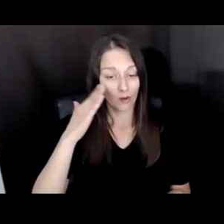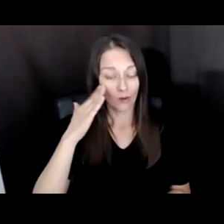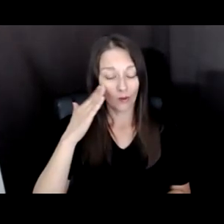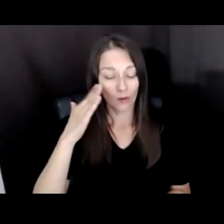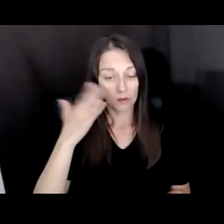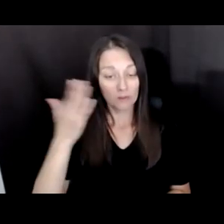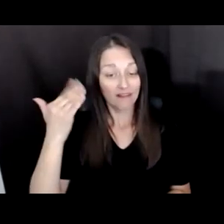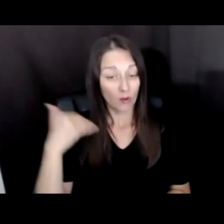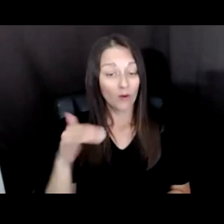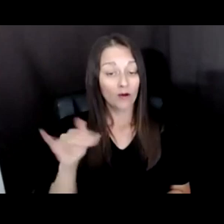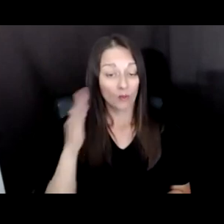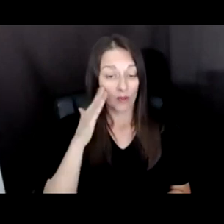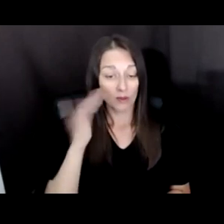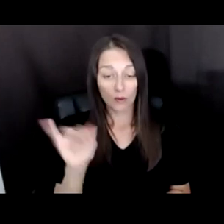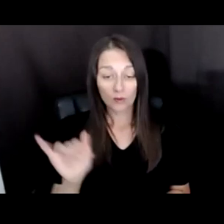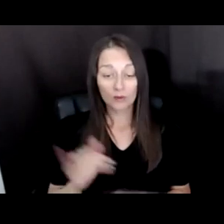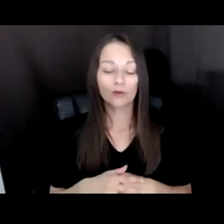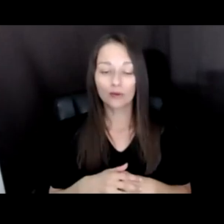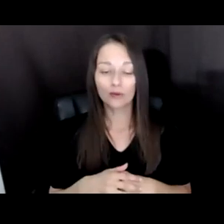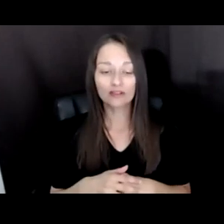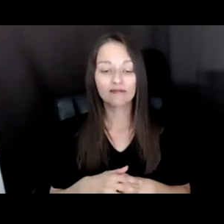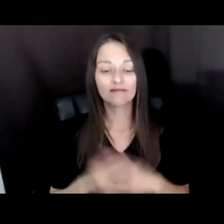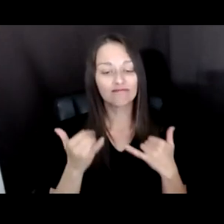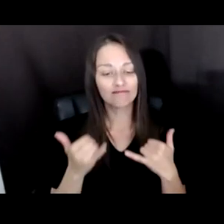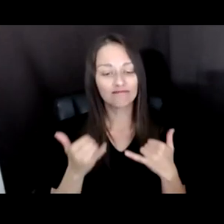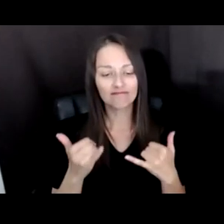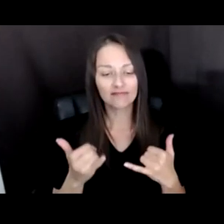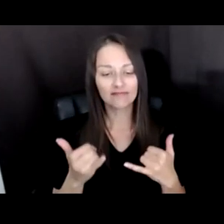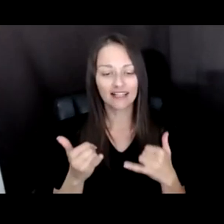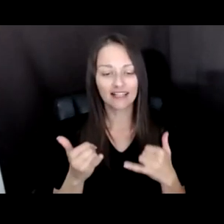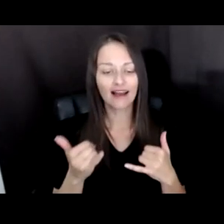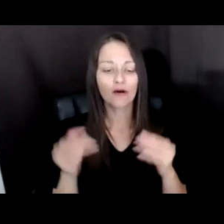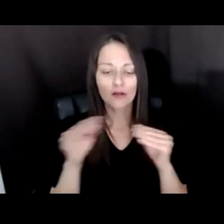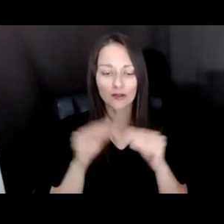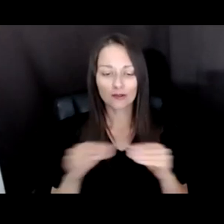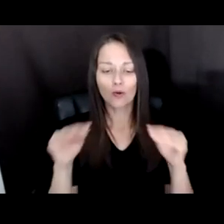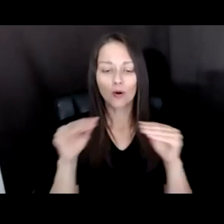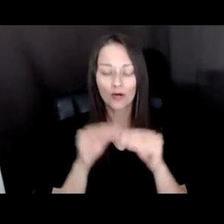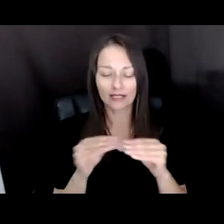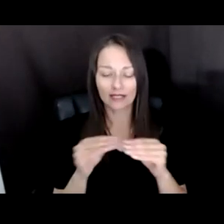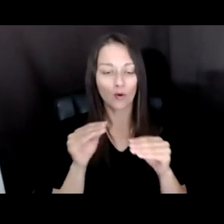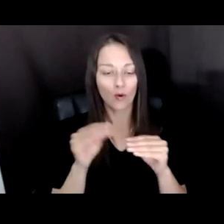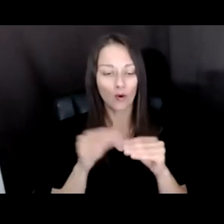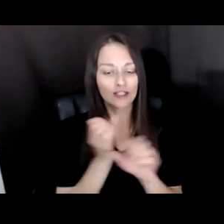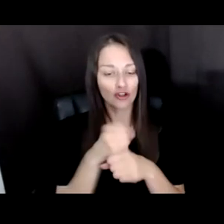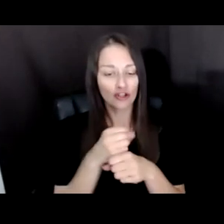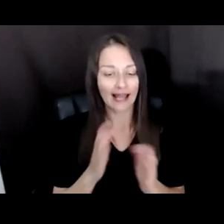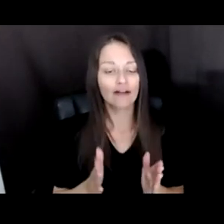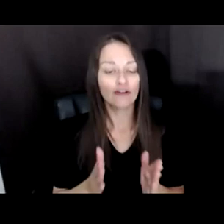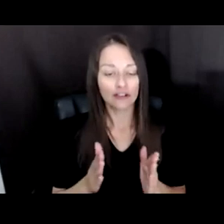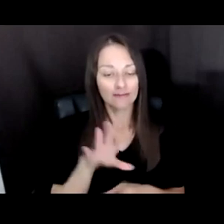SORT OF RISING CREATORS WHO HAVE BEEN WORKING IN THIS SPACE. WE ALSO KNOW THAT IN OUR HISTORY